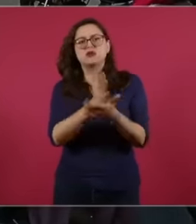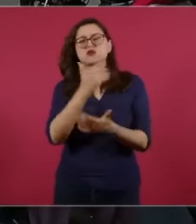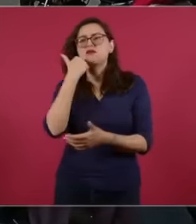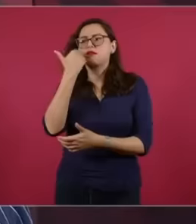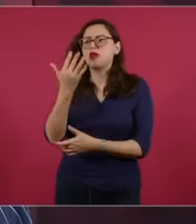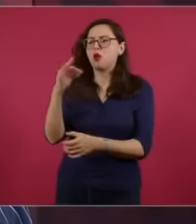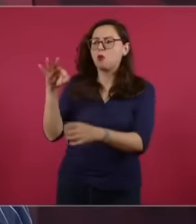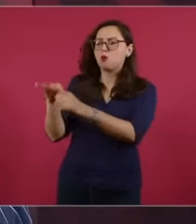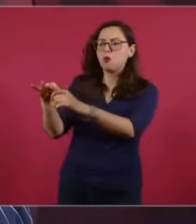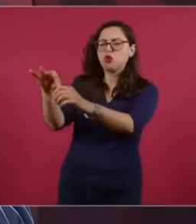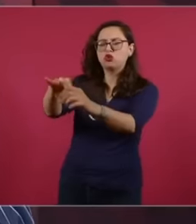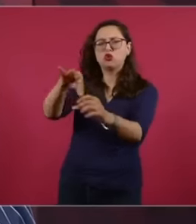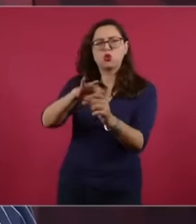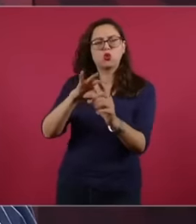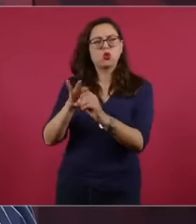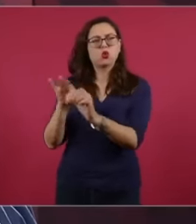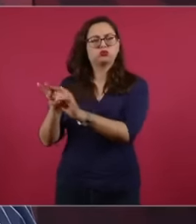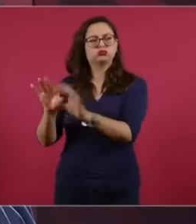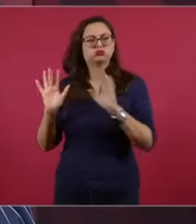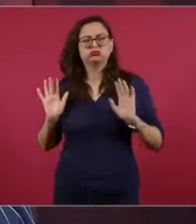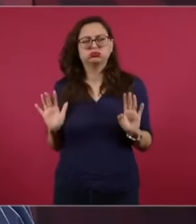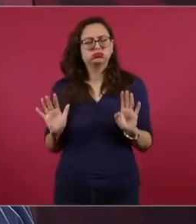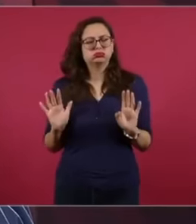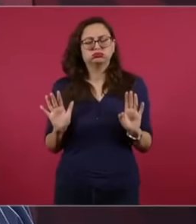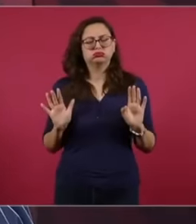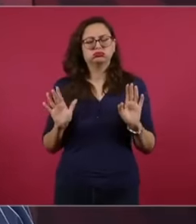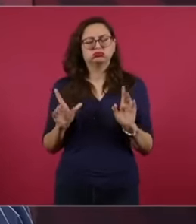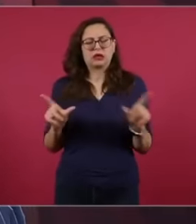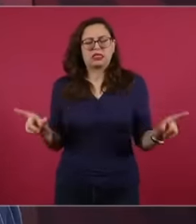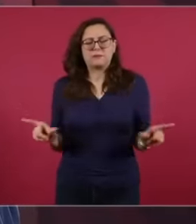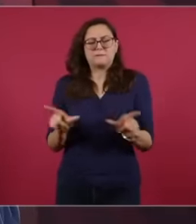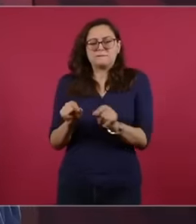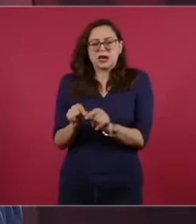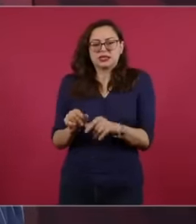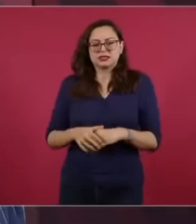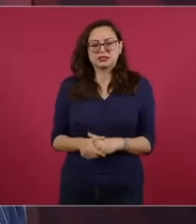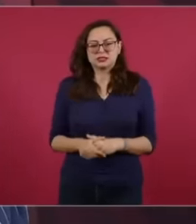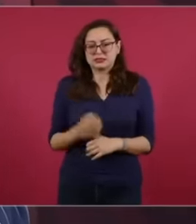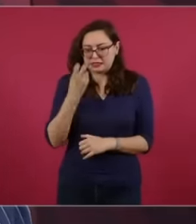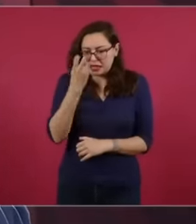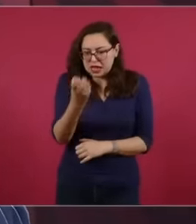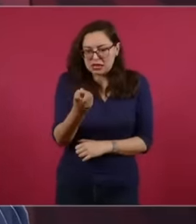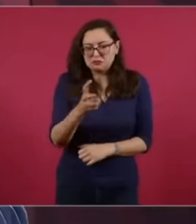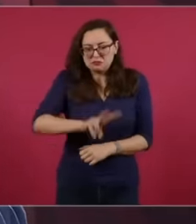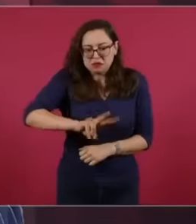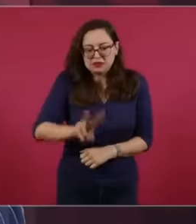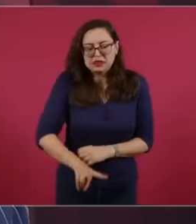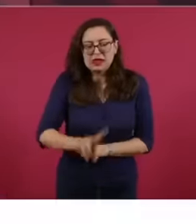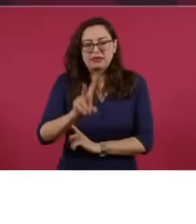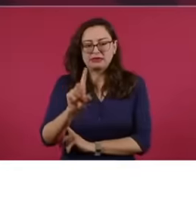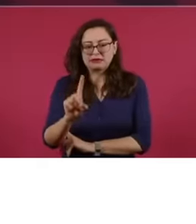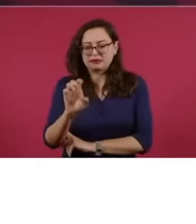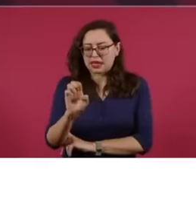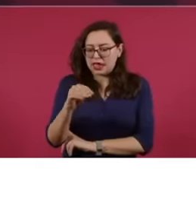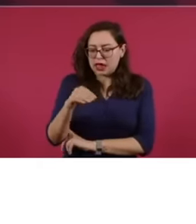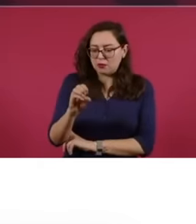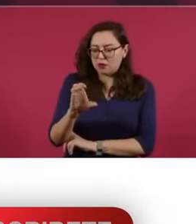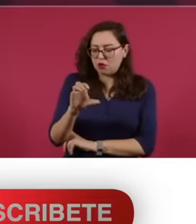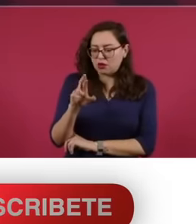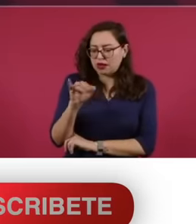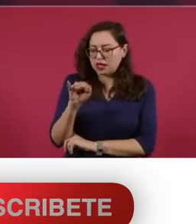by the people because that is democracy and they are being given the opportunity